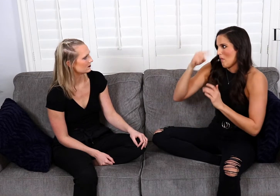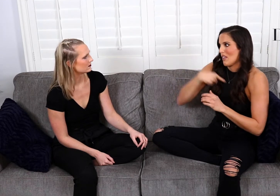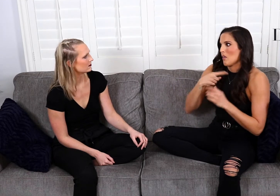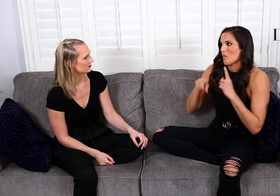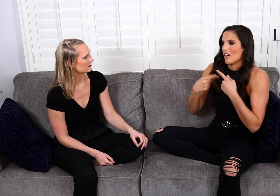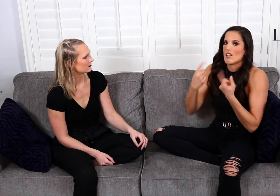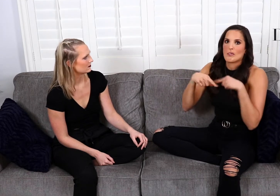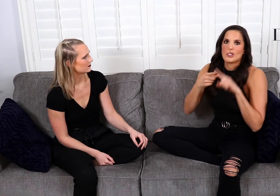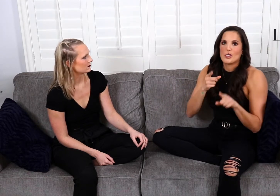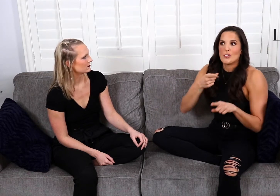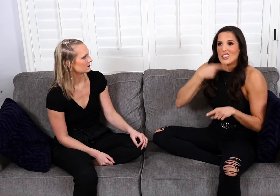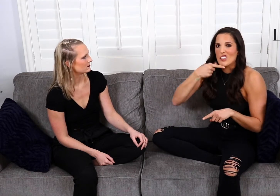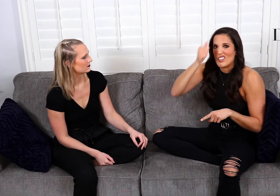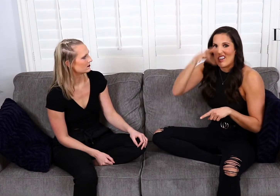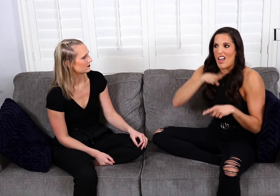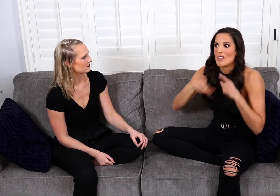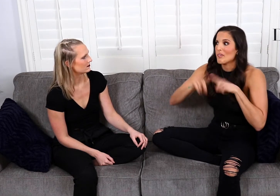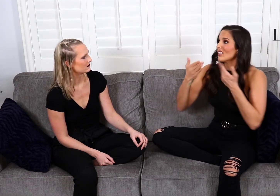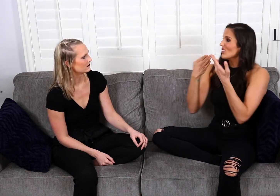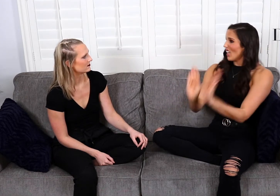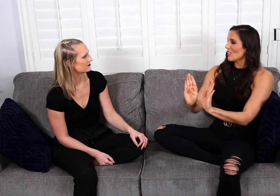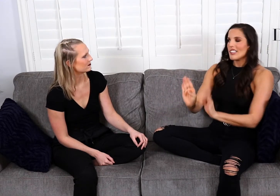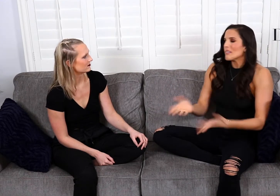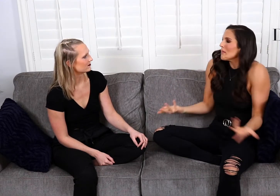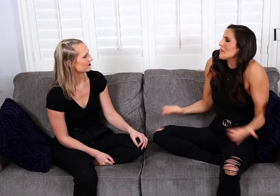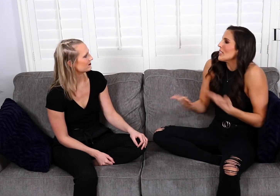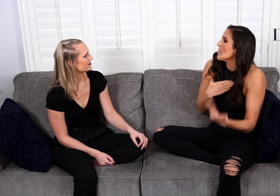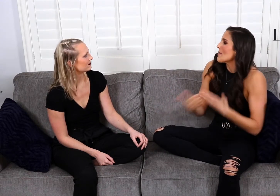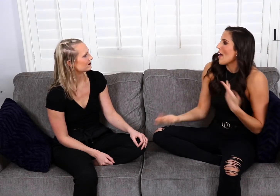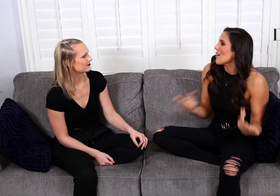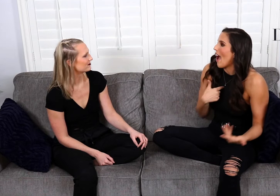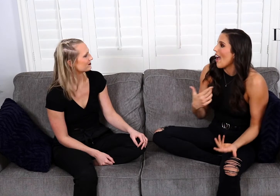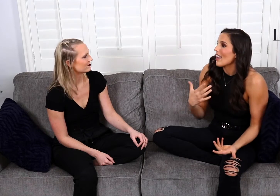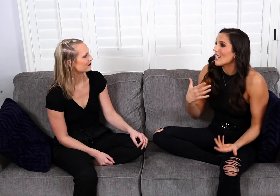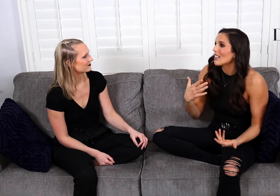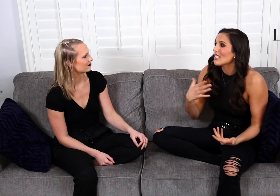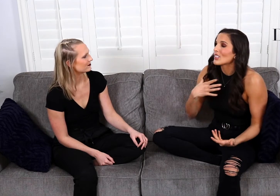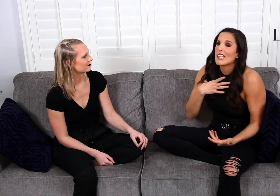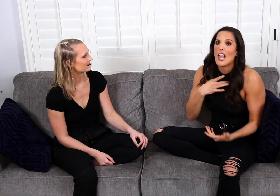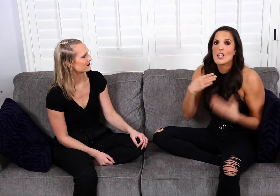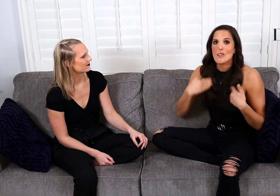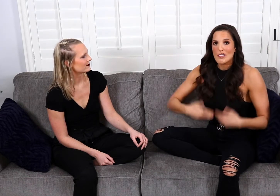and that's the key for me when it comes to dating a hearing guy. But generally speaking it does not matter,